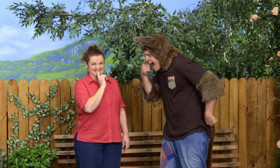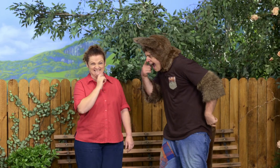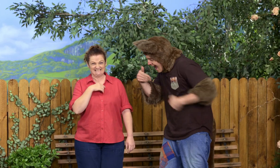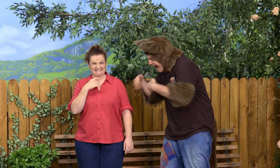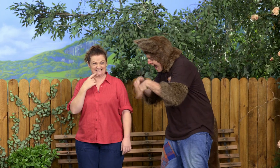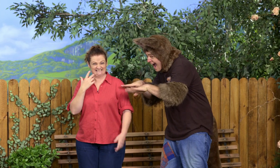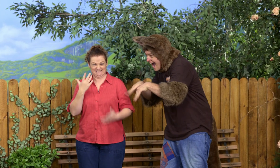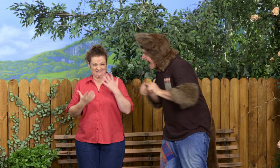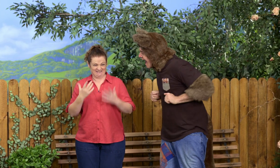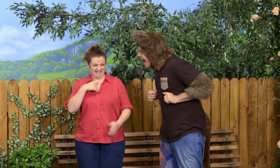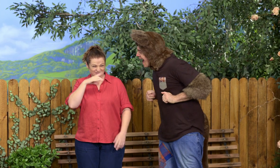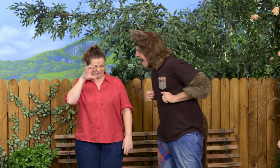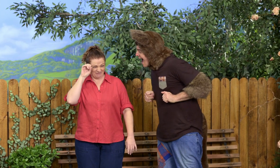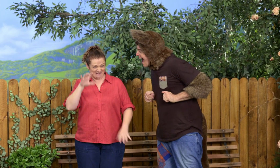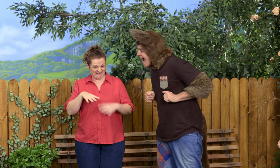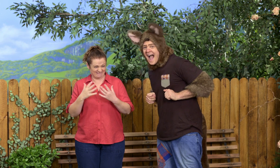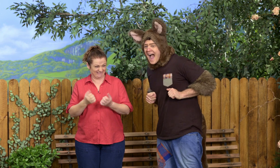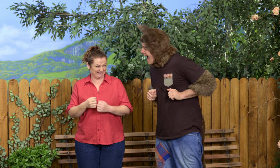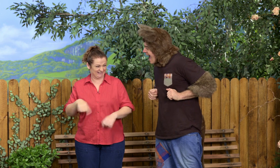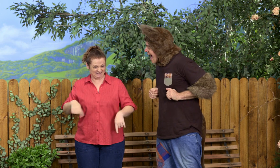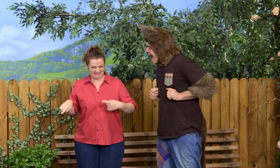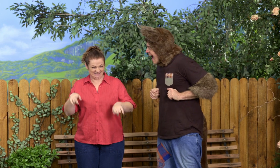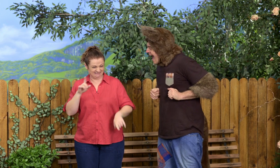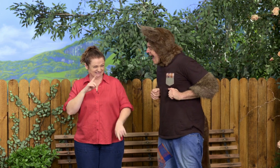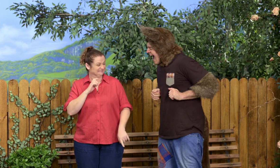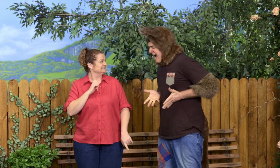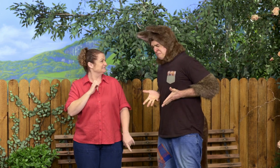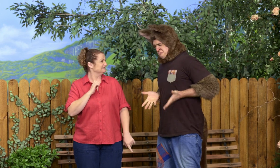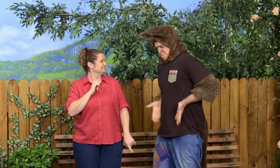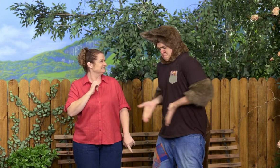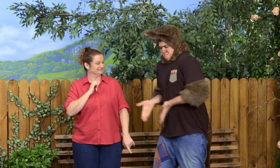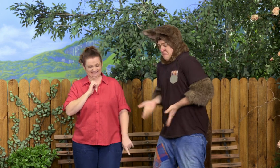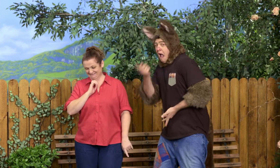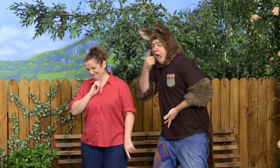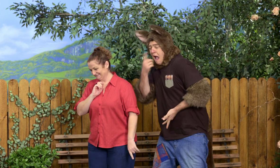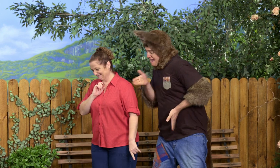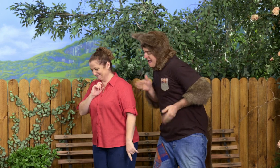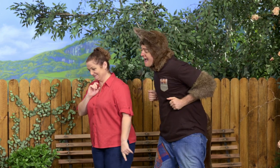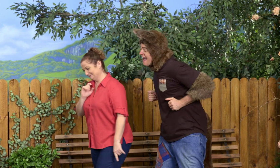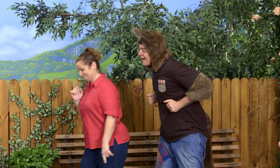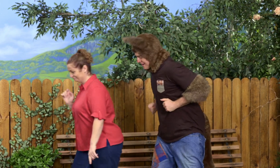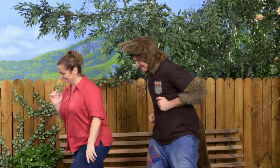Well? Uh... I don't think I can remember all of that, Possum. Give it a go. Come on.